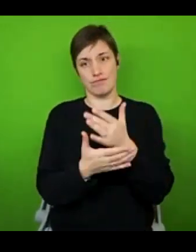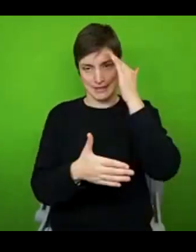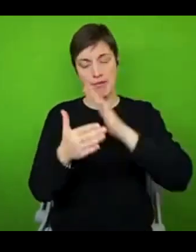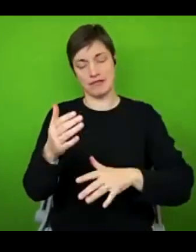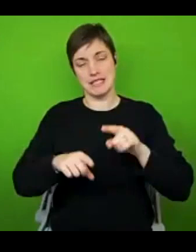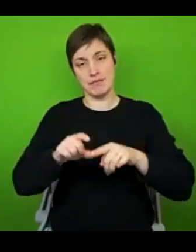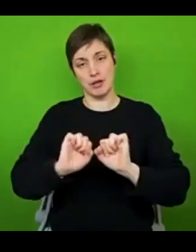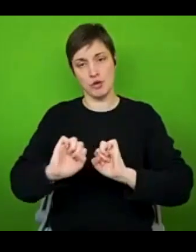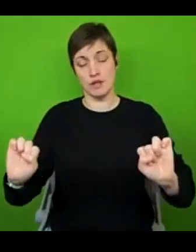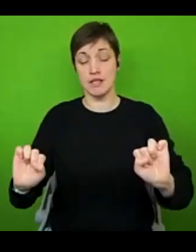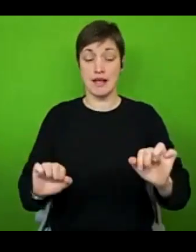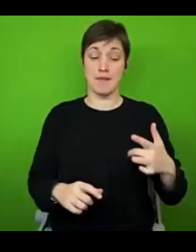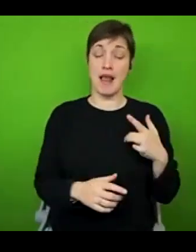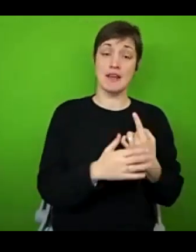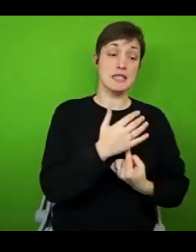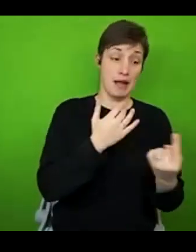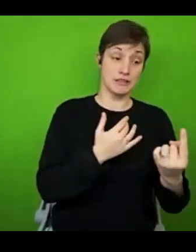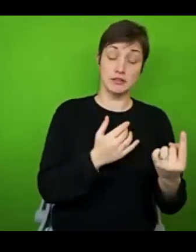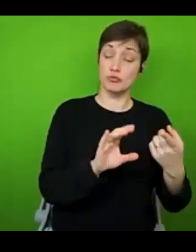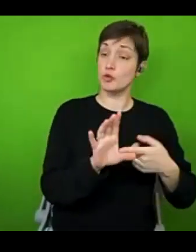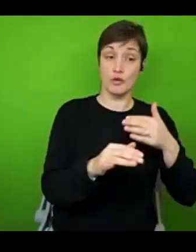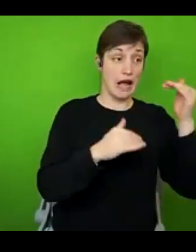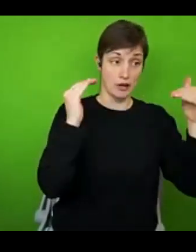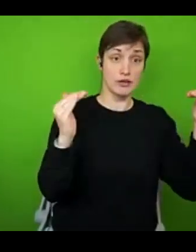independently as a young adult, but definitely not without its challenges.